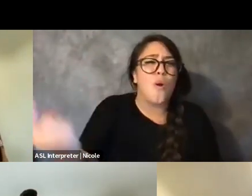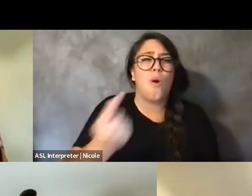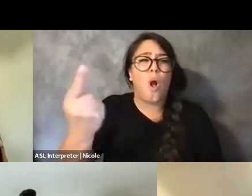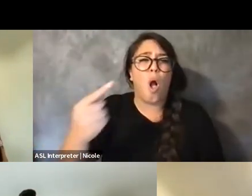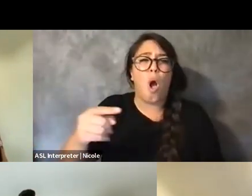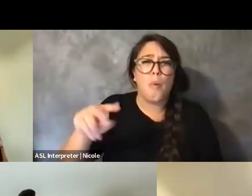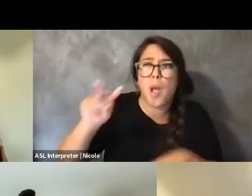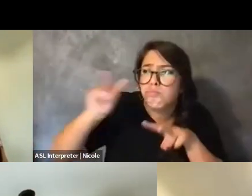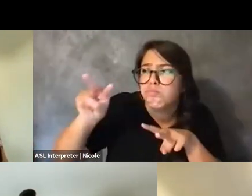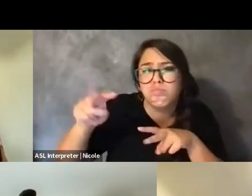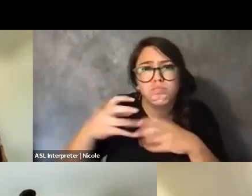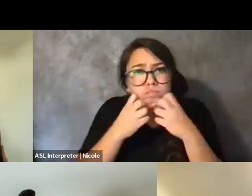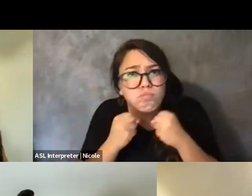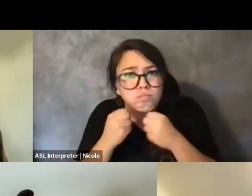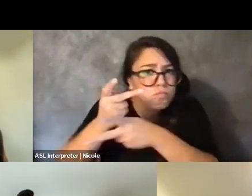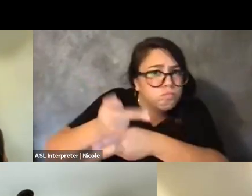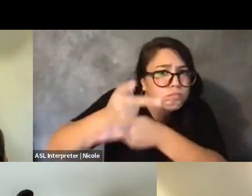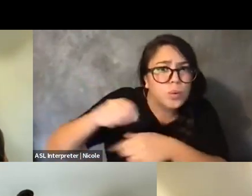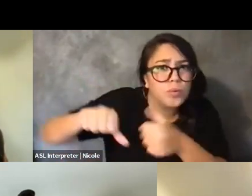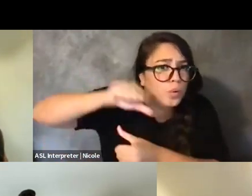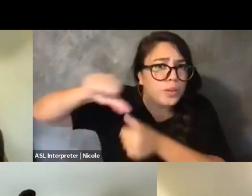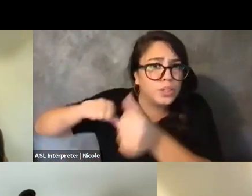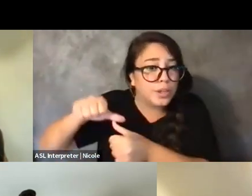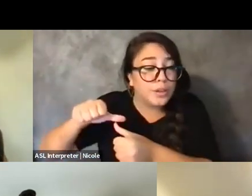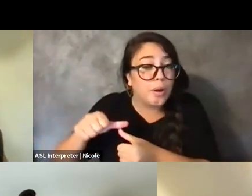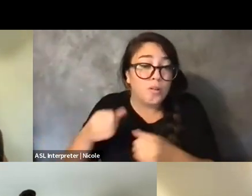And having those hybrid spaces is just another way that we can do that for one another,